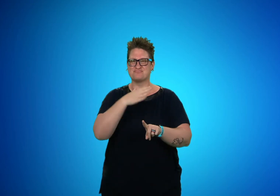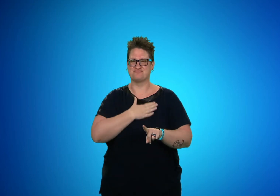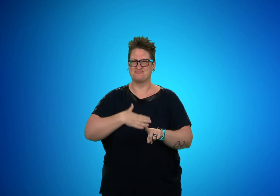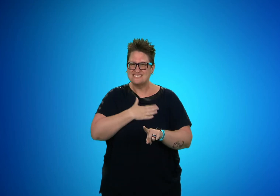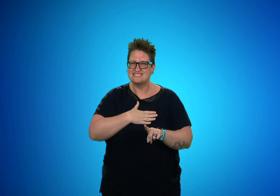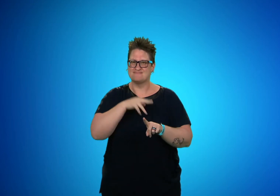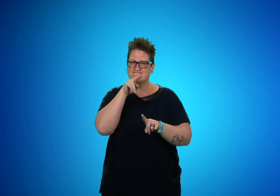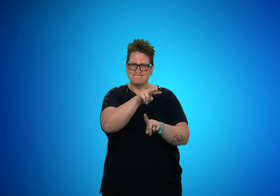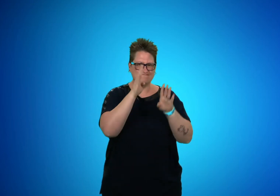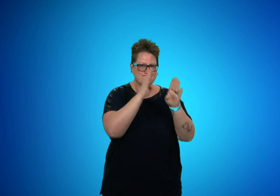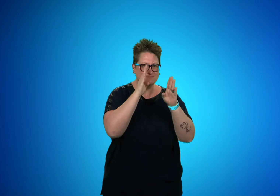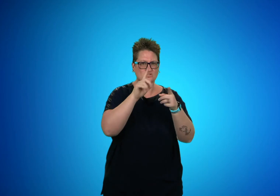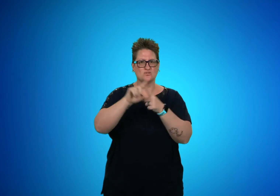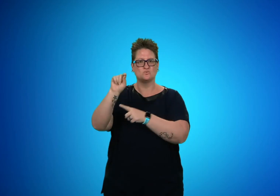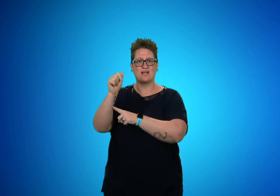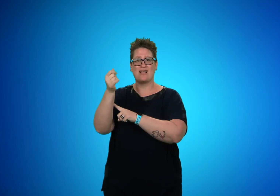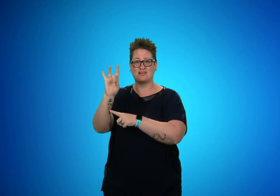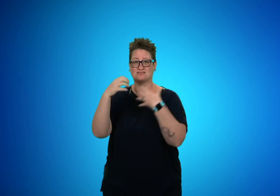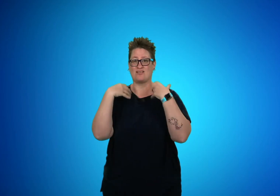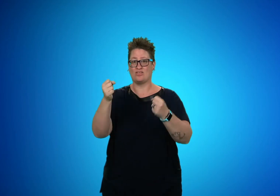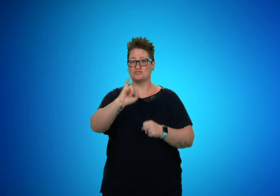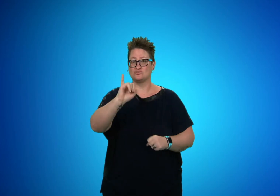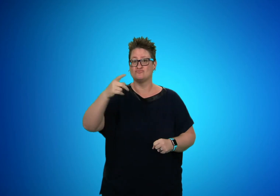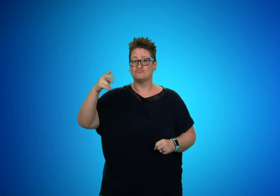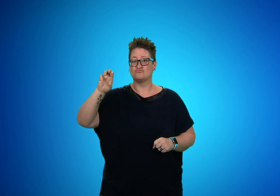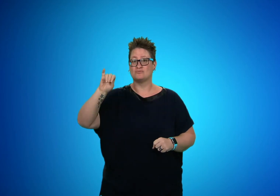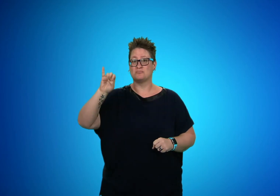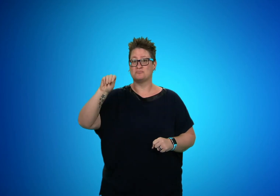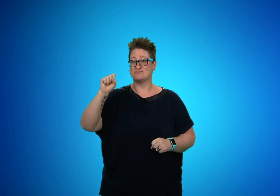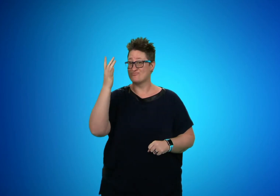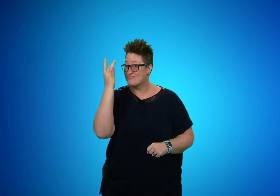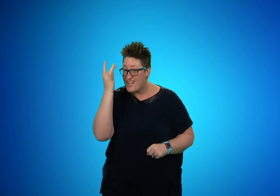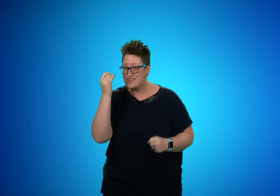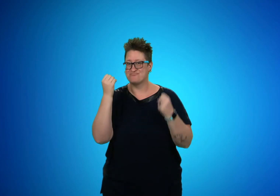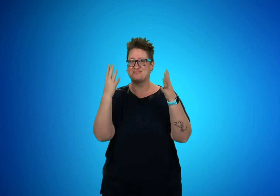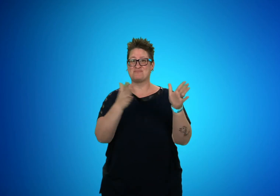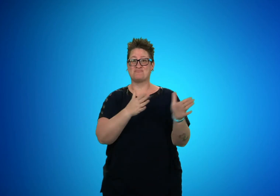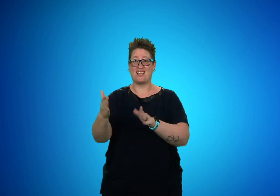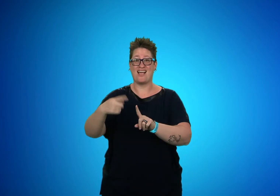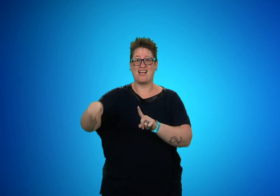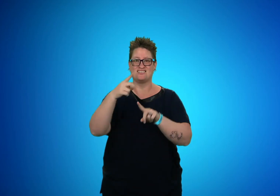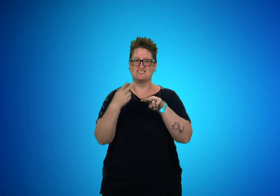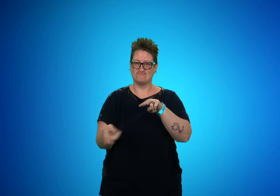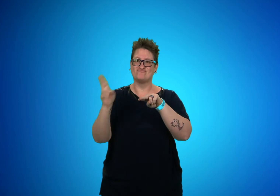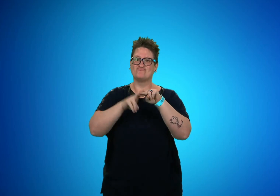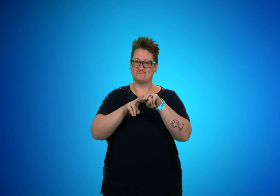Please be sure to pay attention to the 2018 health insurance premiums as many plans have increased the cost.